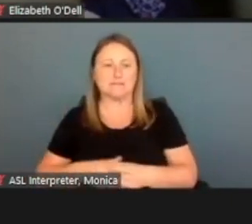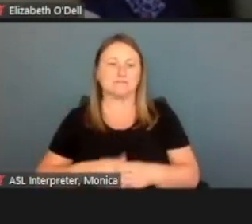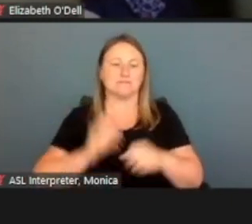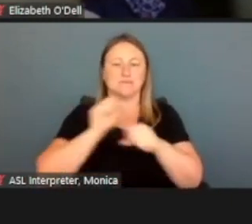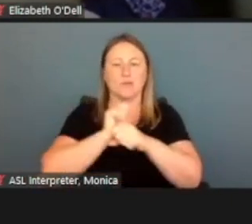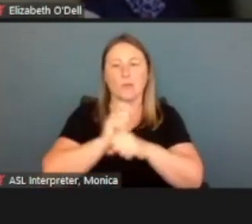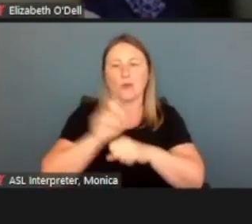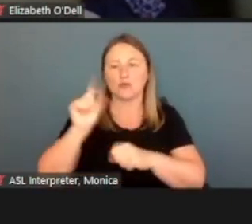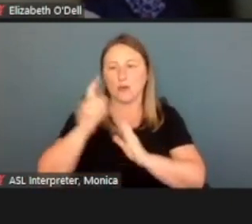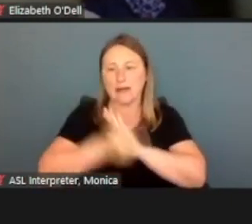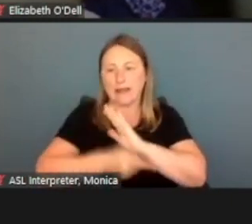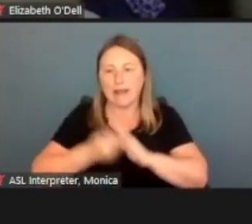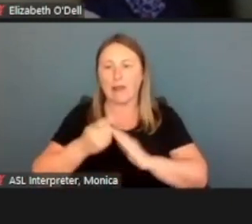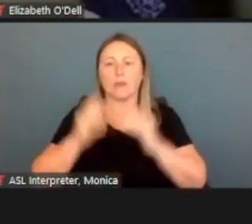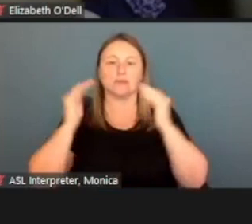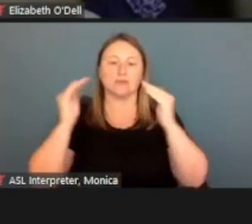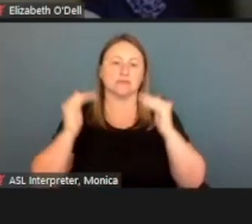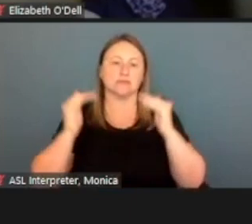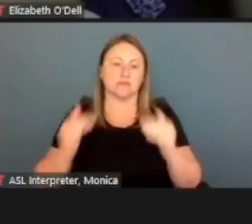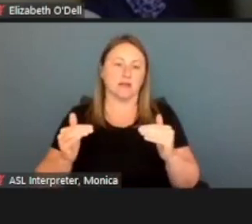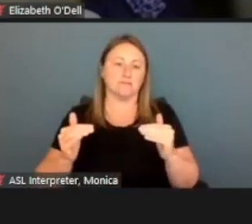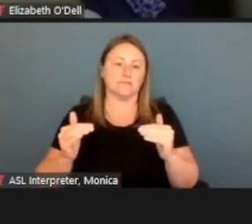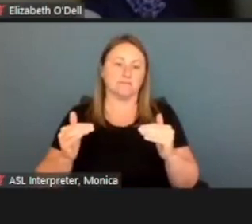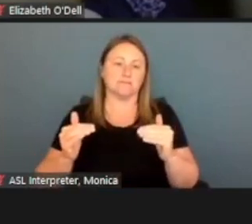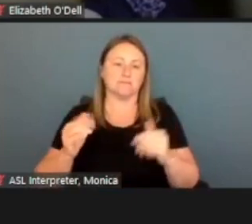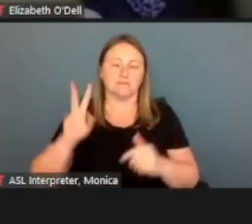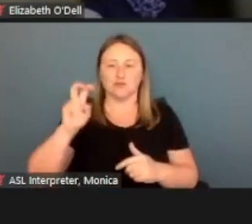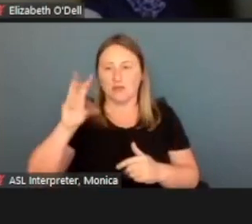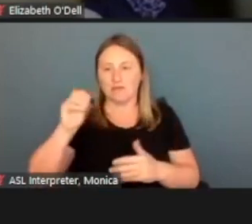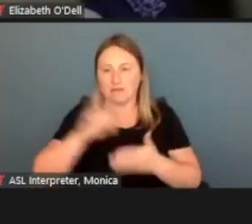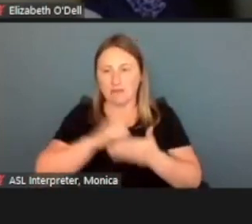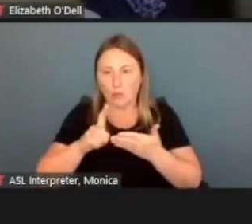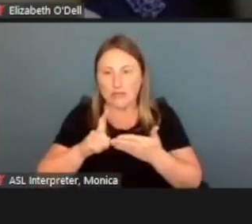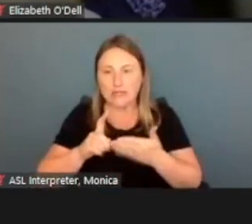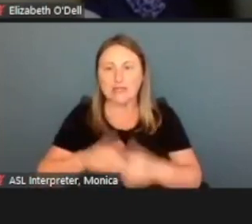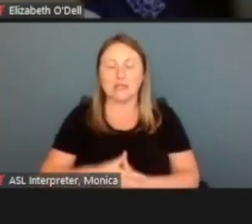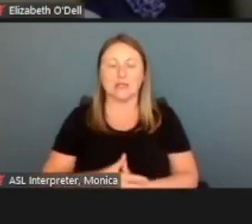it's 250 a week and he's paid weekly.